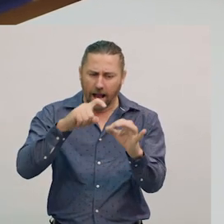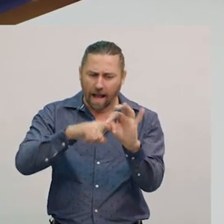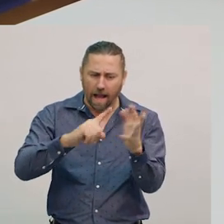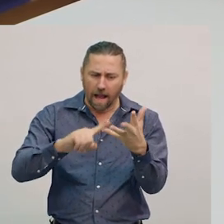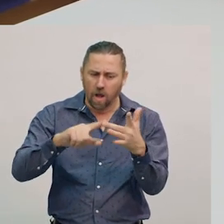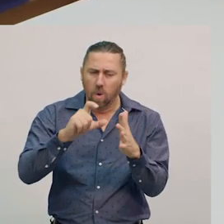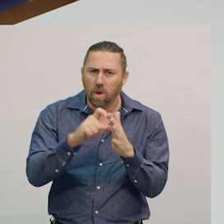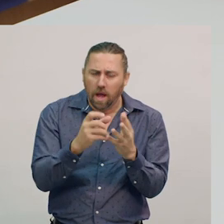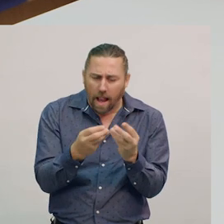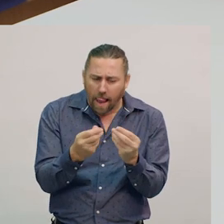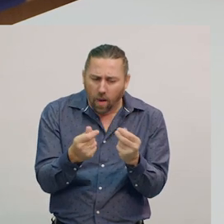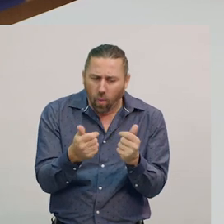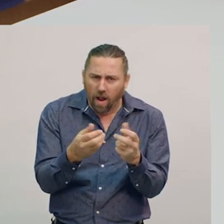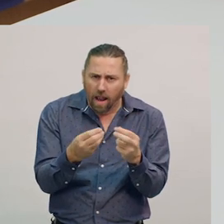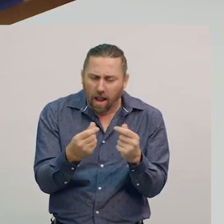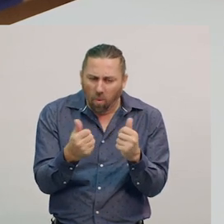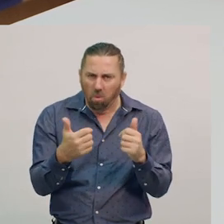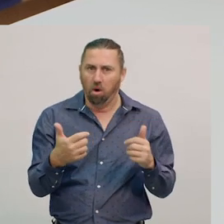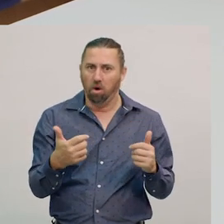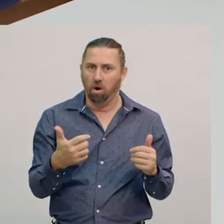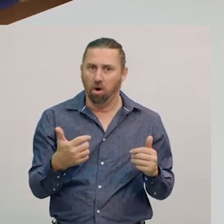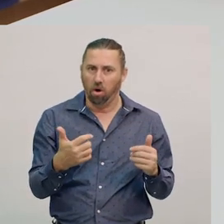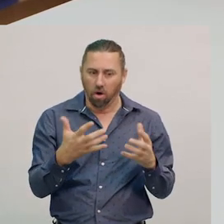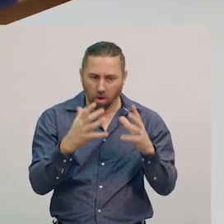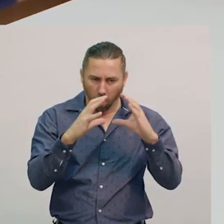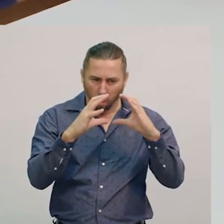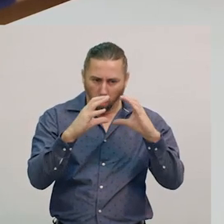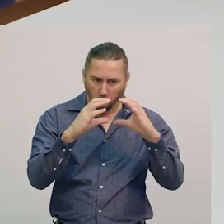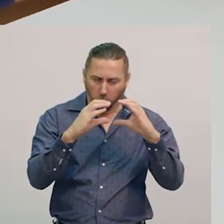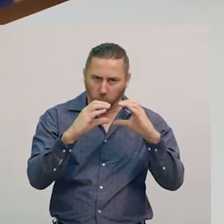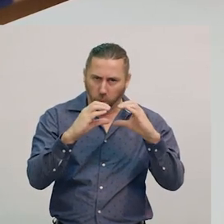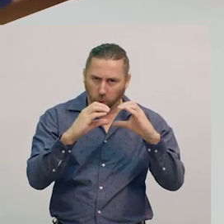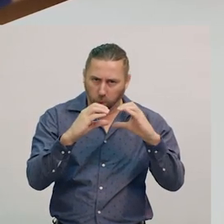Now it’s starting to change shape, and I can see bubbles.